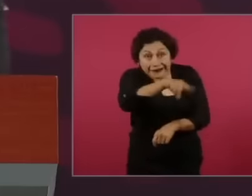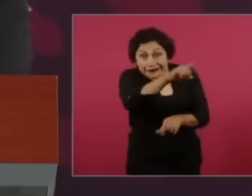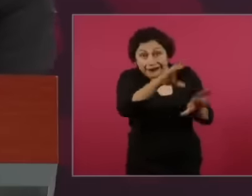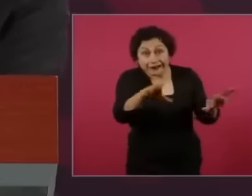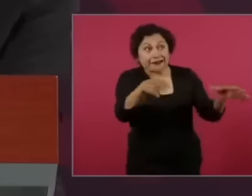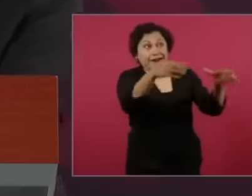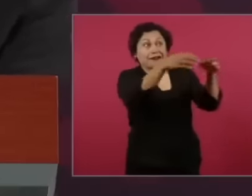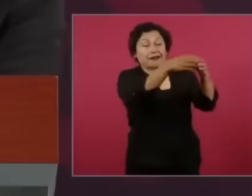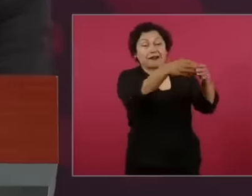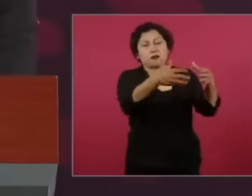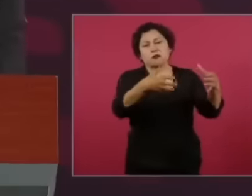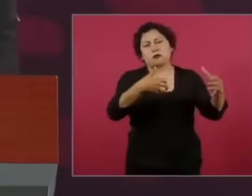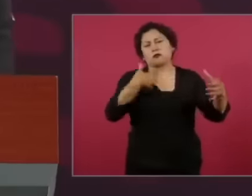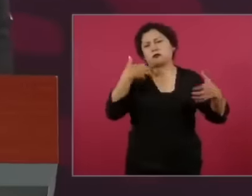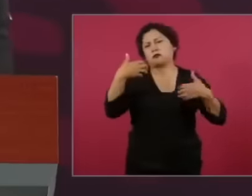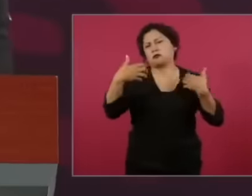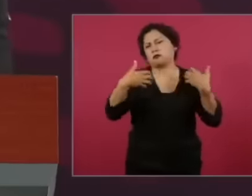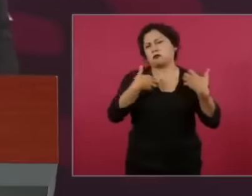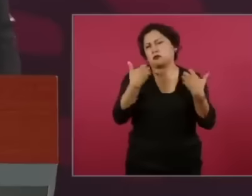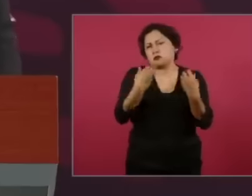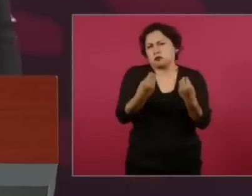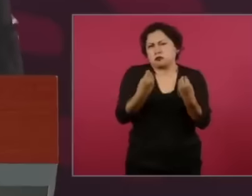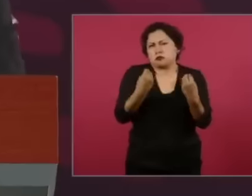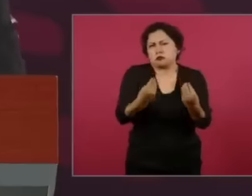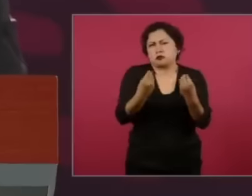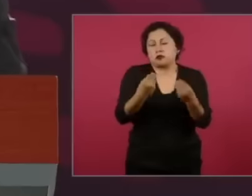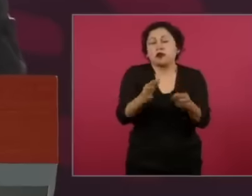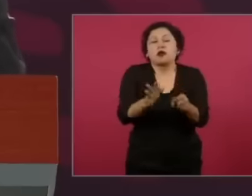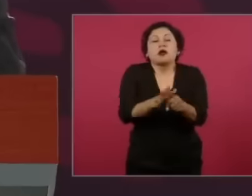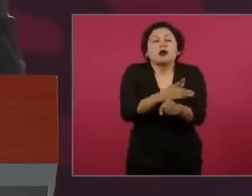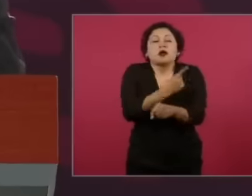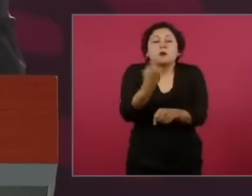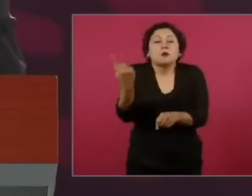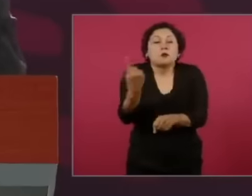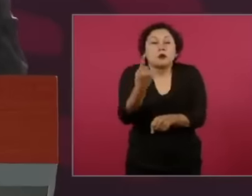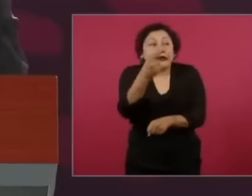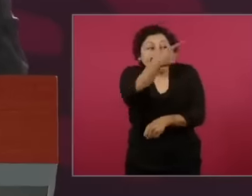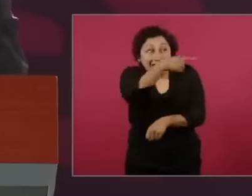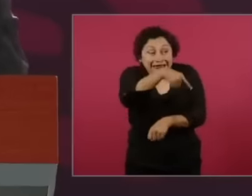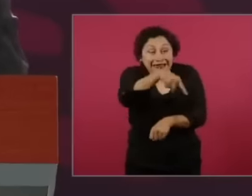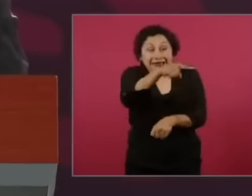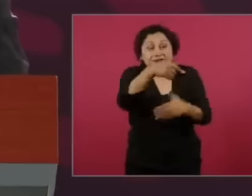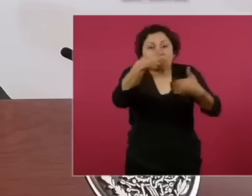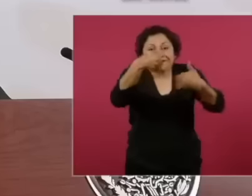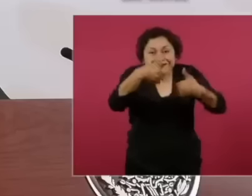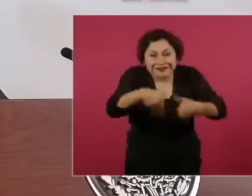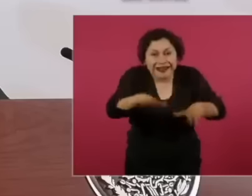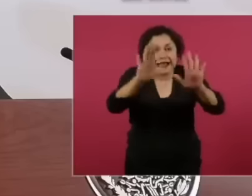this first stage of the transformation